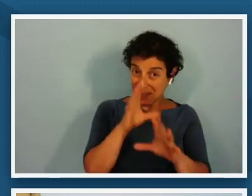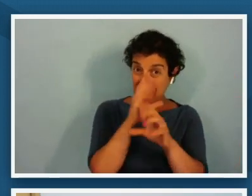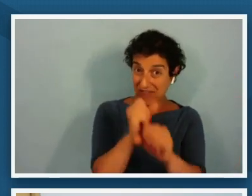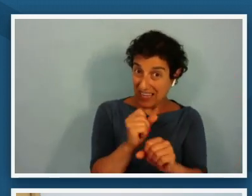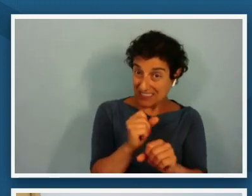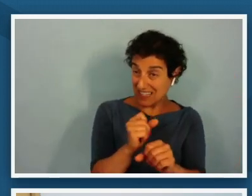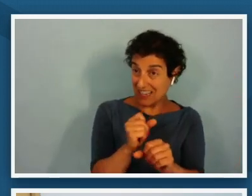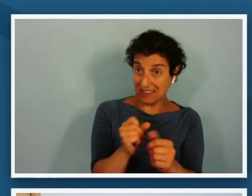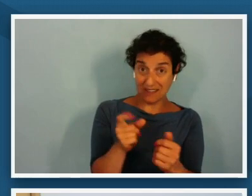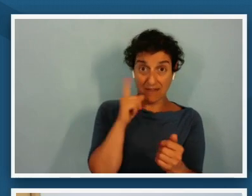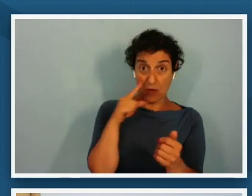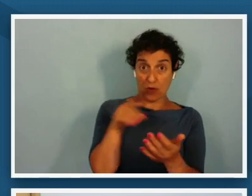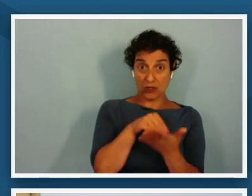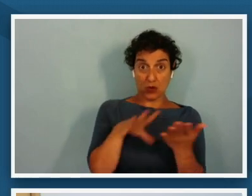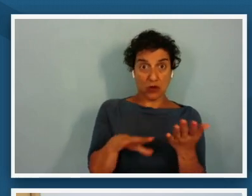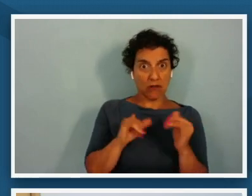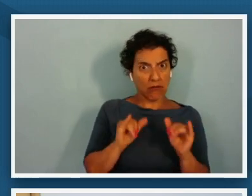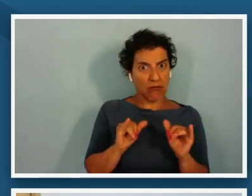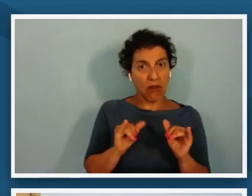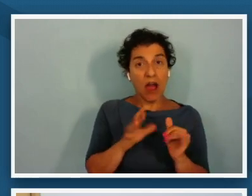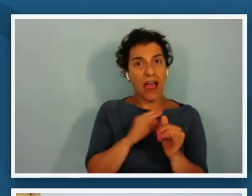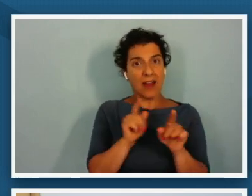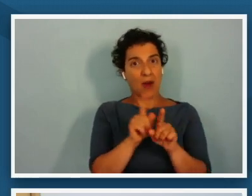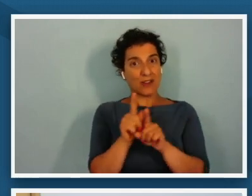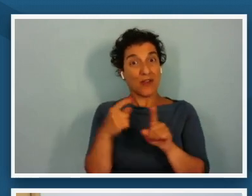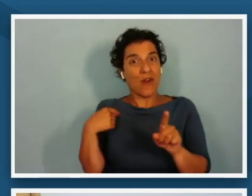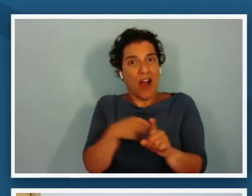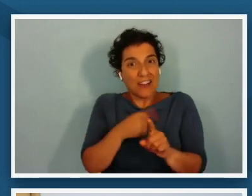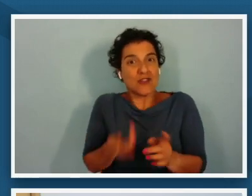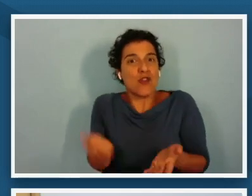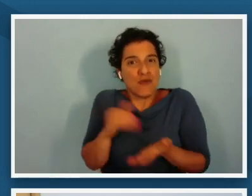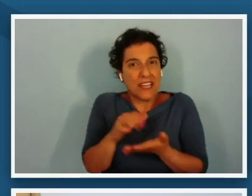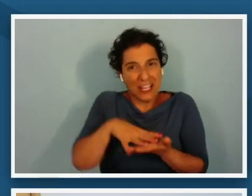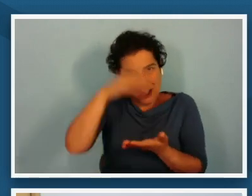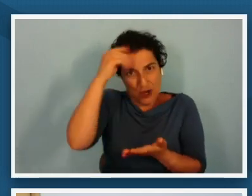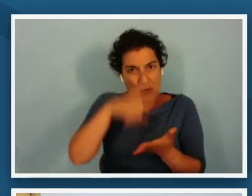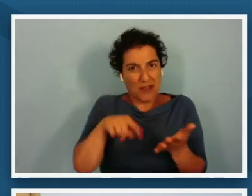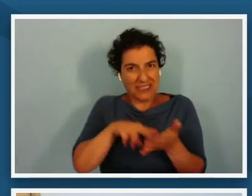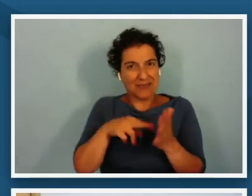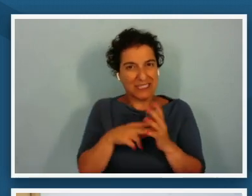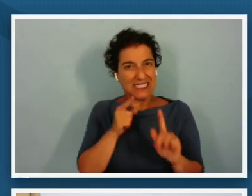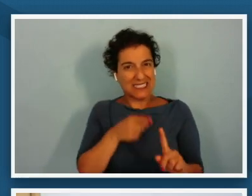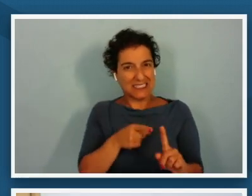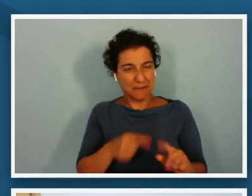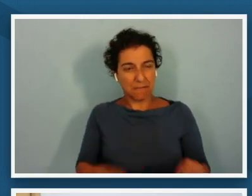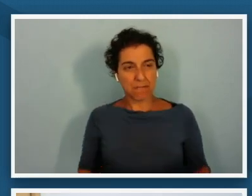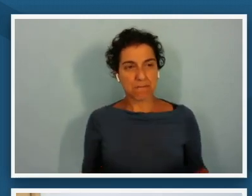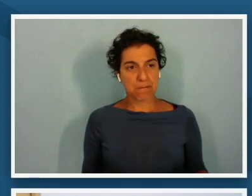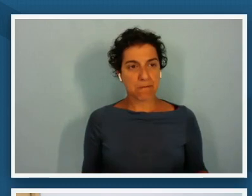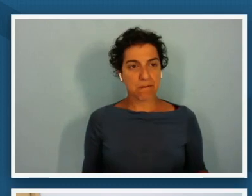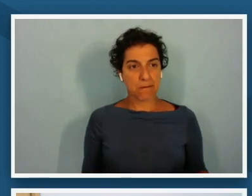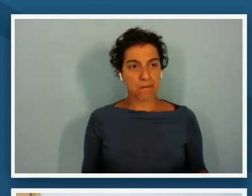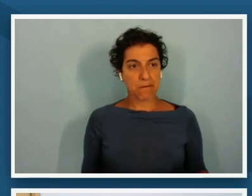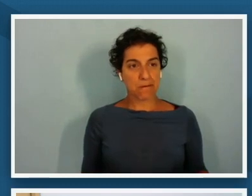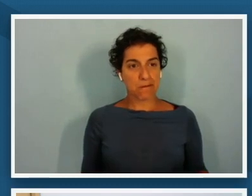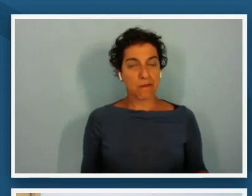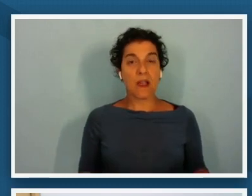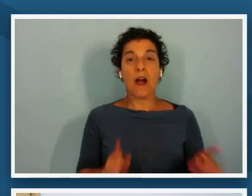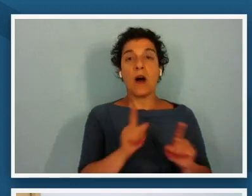students to learn about and for us to kind of relearn what reconstruction is about and i also see